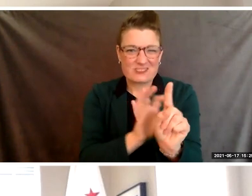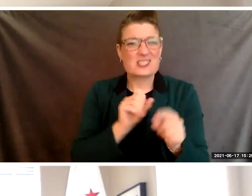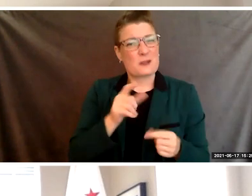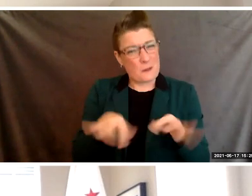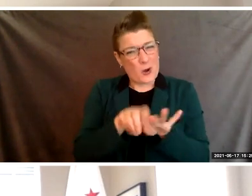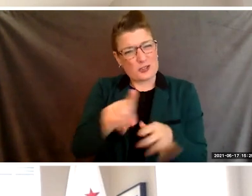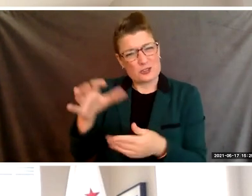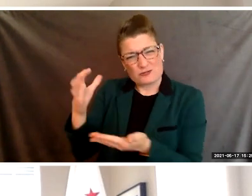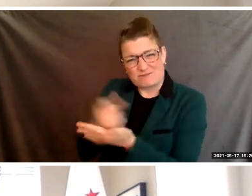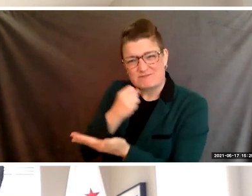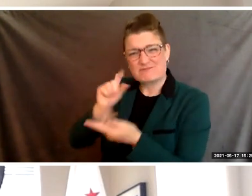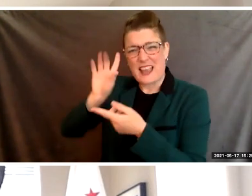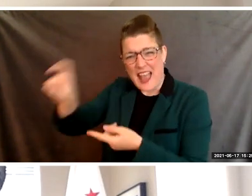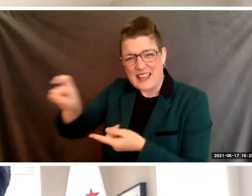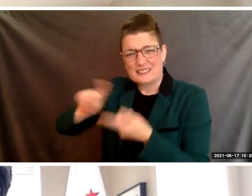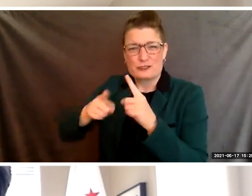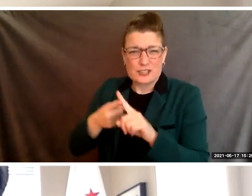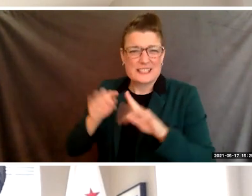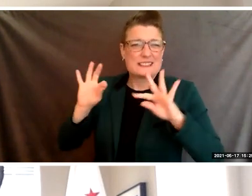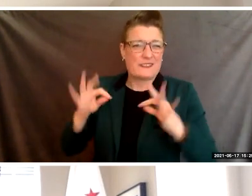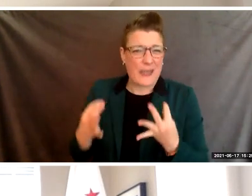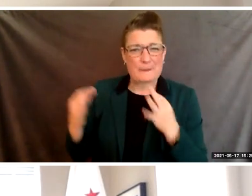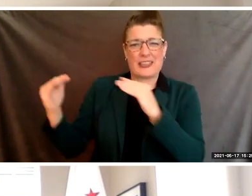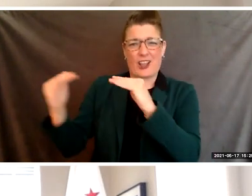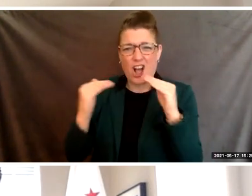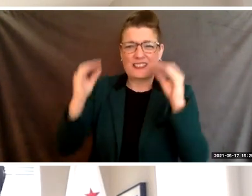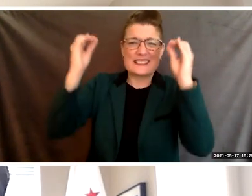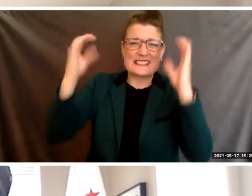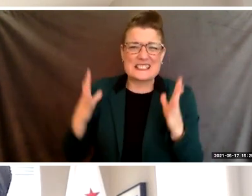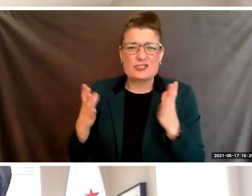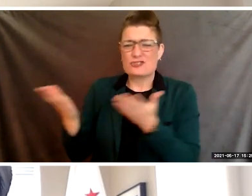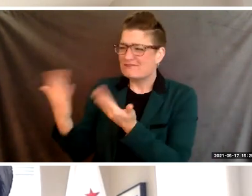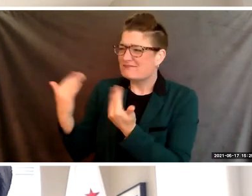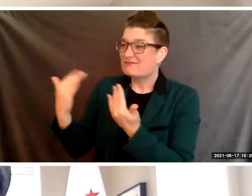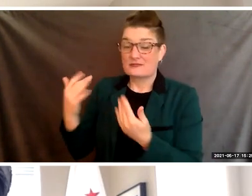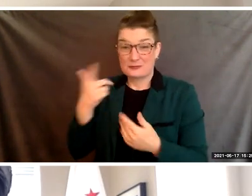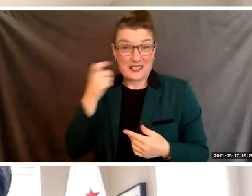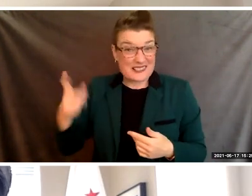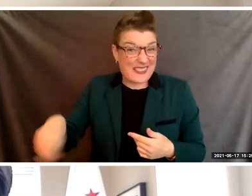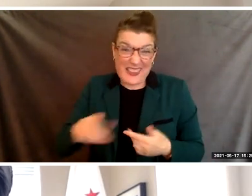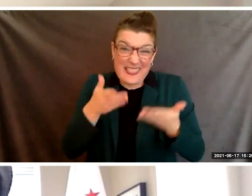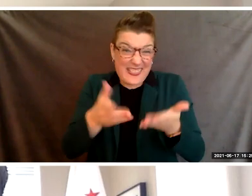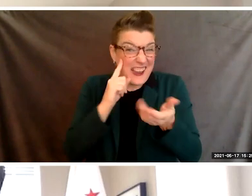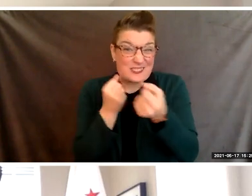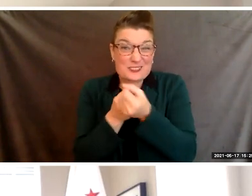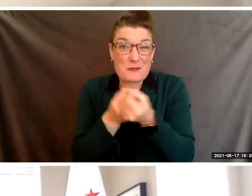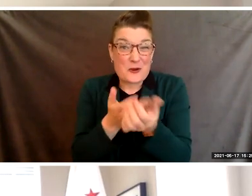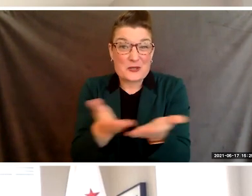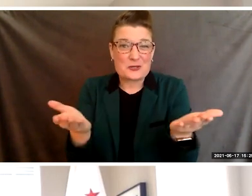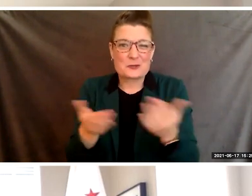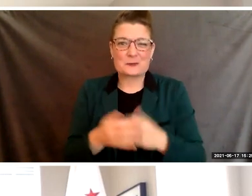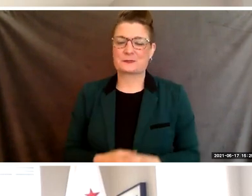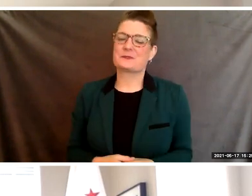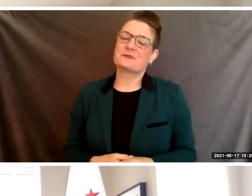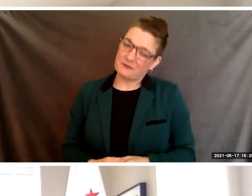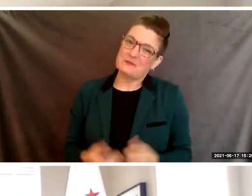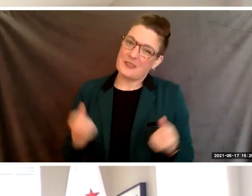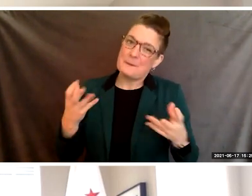your colleagues, your teachers, whoever you trust because they will be there to support you. There are many challenges that lie ahead and it will be